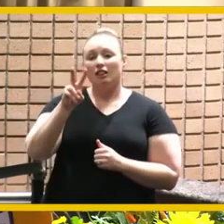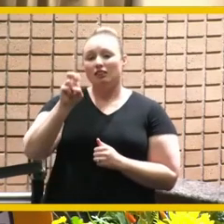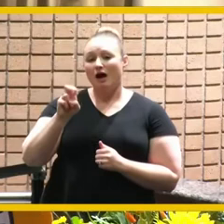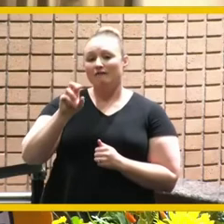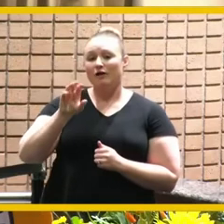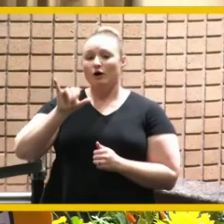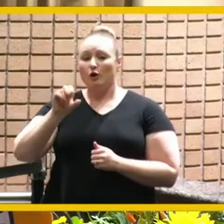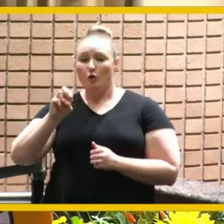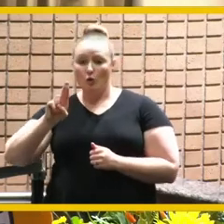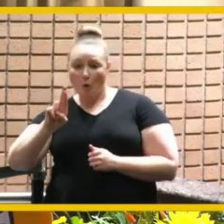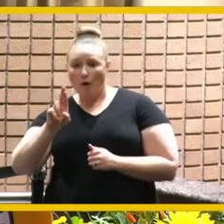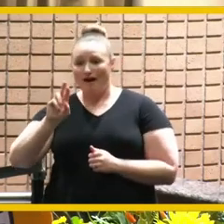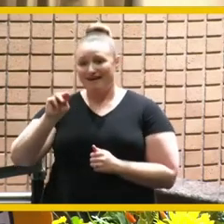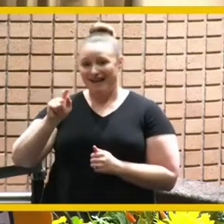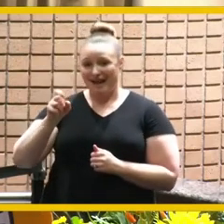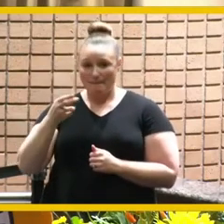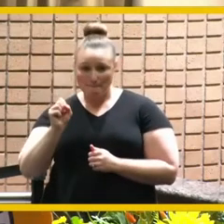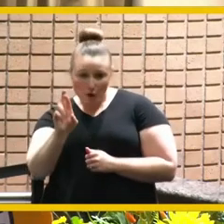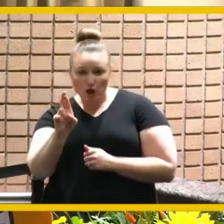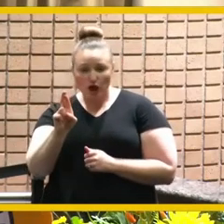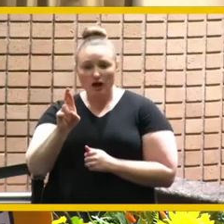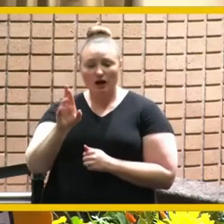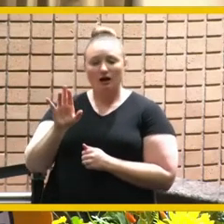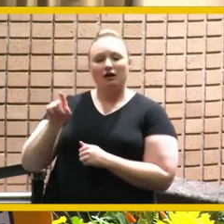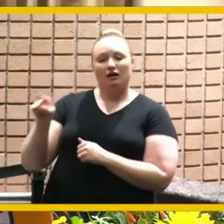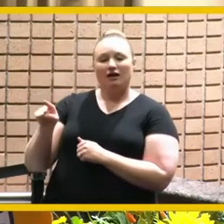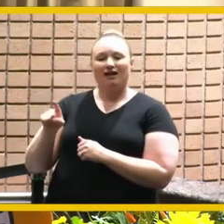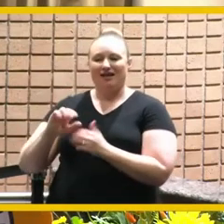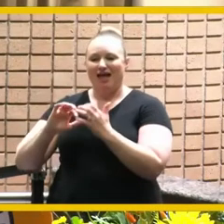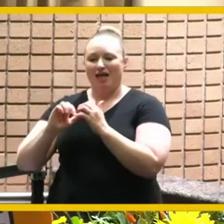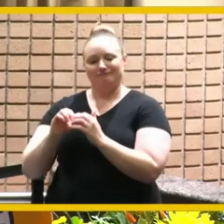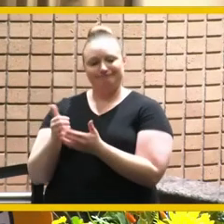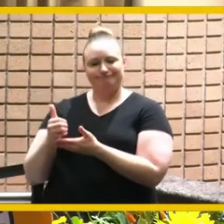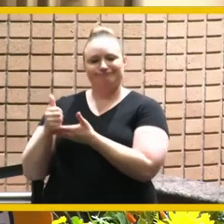communities committed to helping our neighbors without homes and we are so happy that mayor